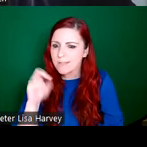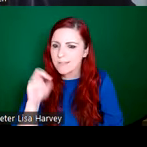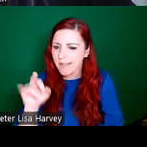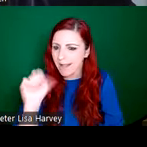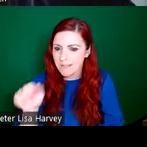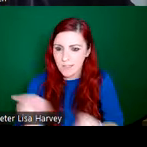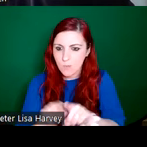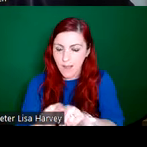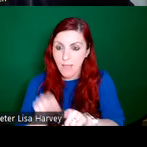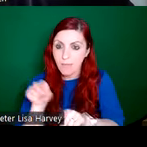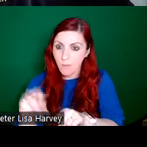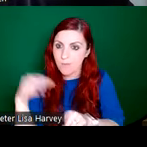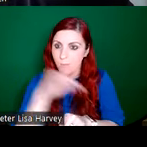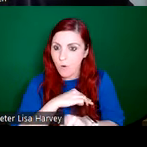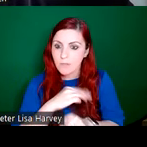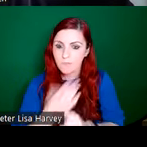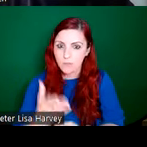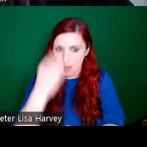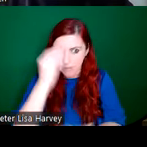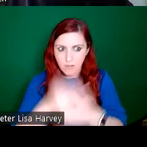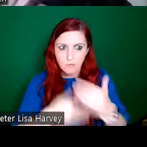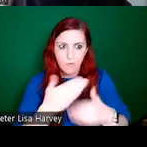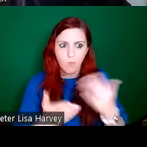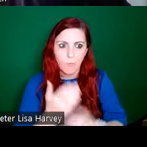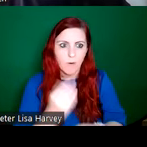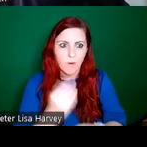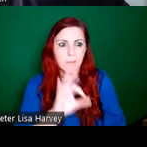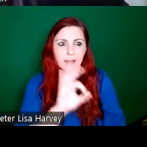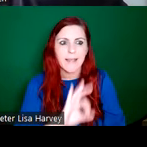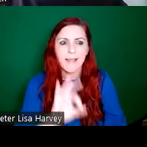inspiration for Geddes' later career. Geddes' Ulster connections brought new